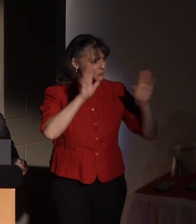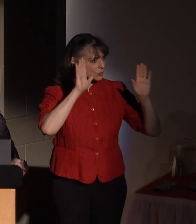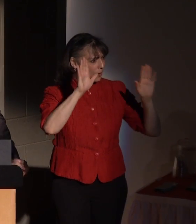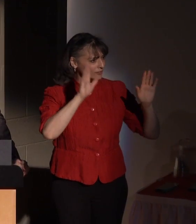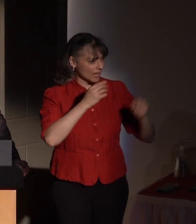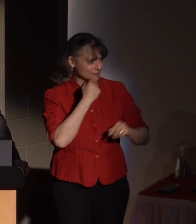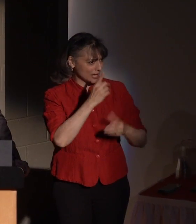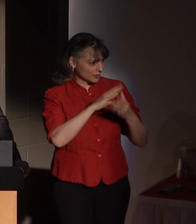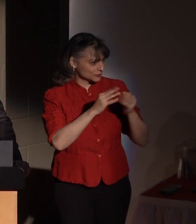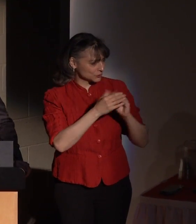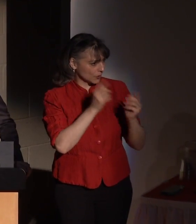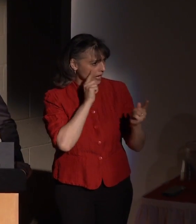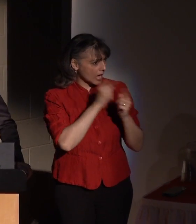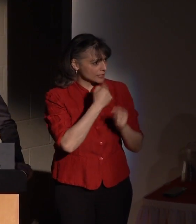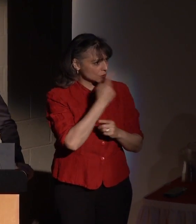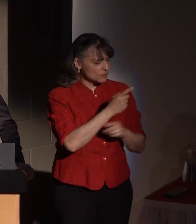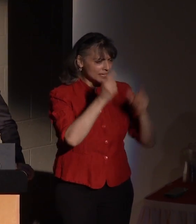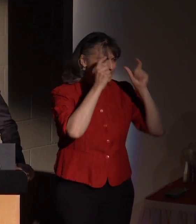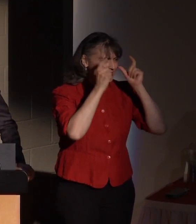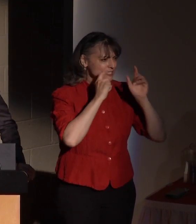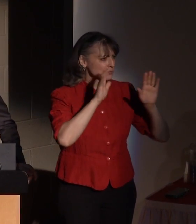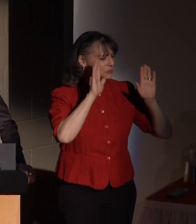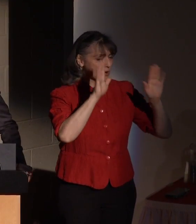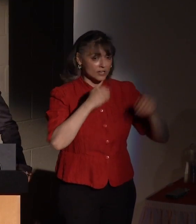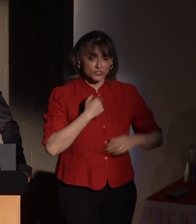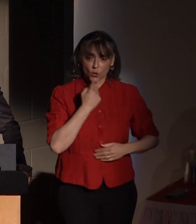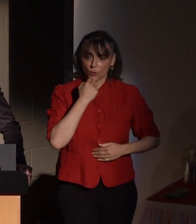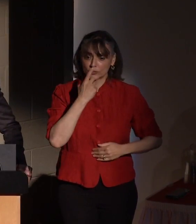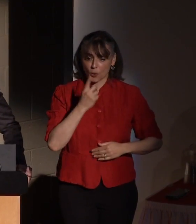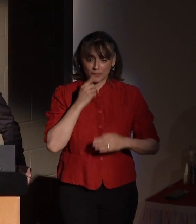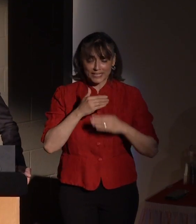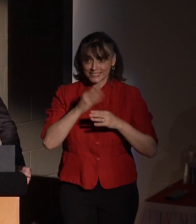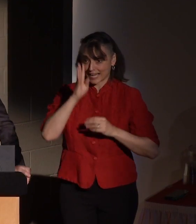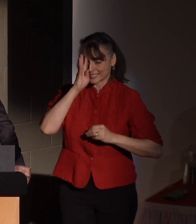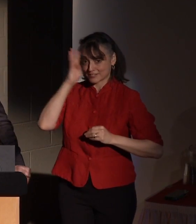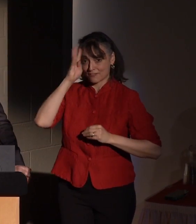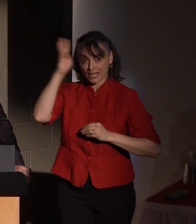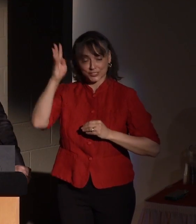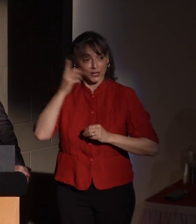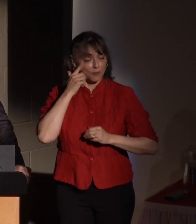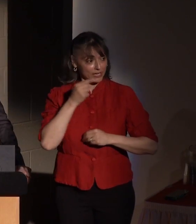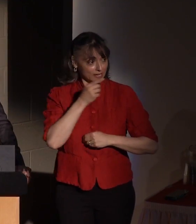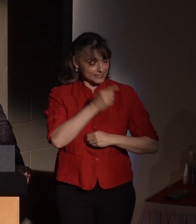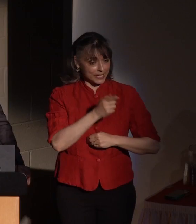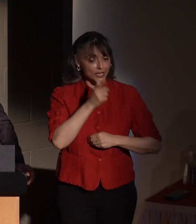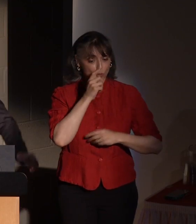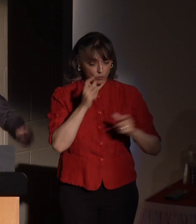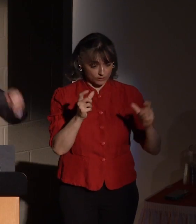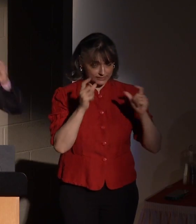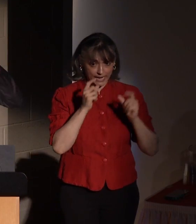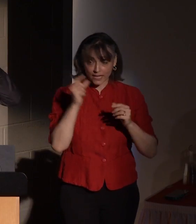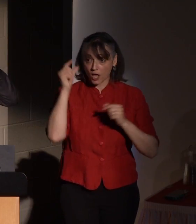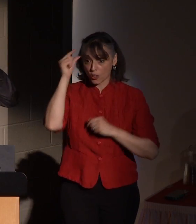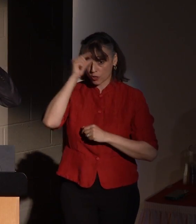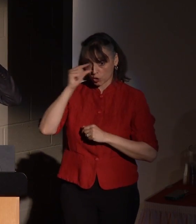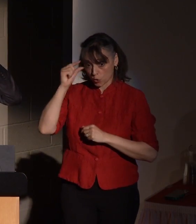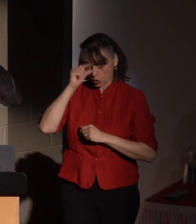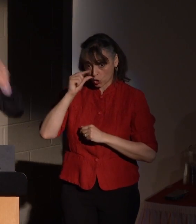And he then proceeded to tell me what his next invention is going to be because he's going to take the Google glasses, which is the